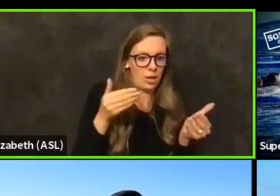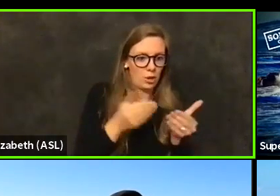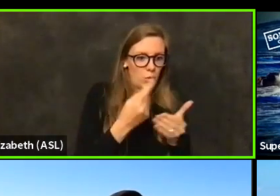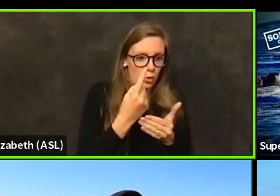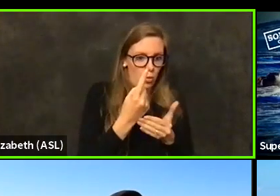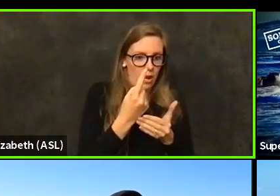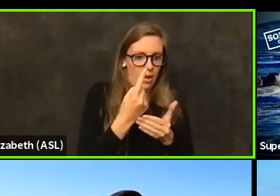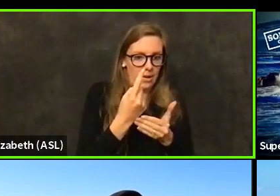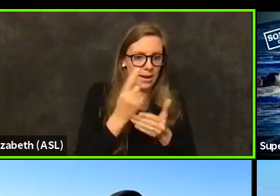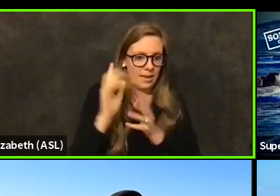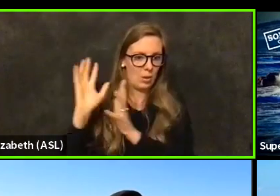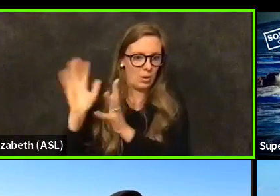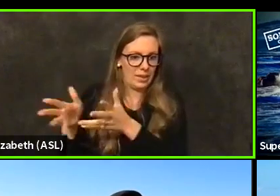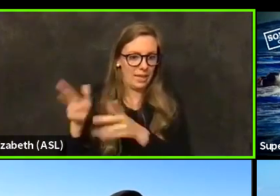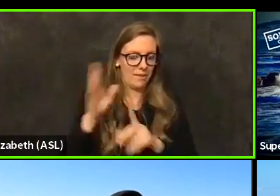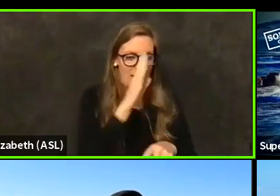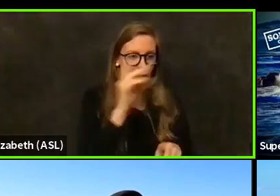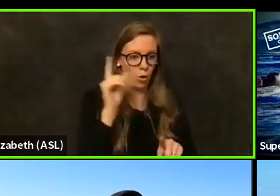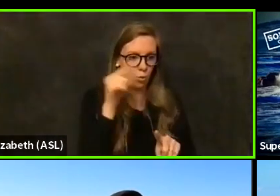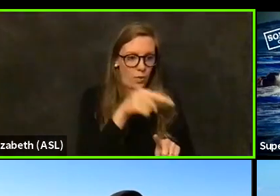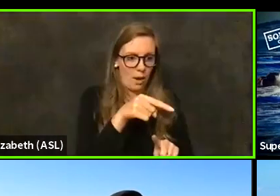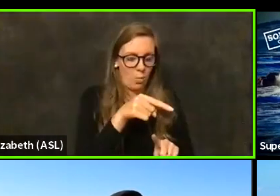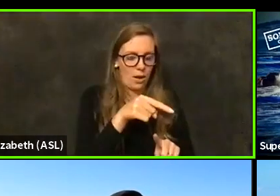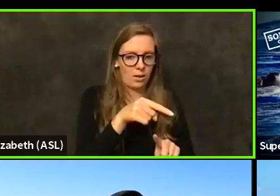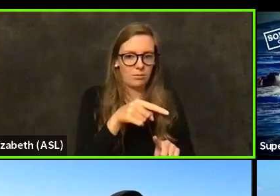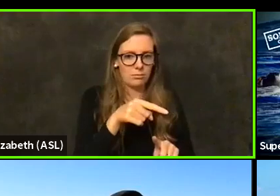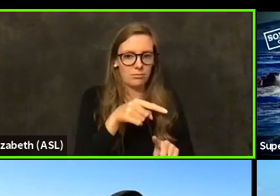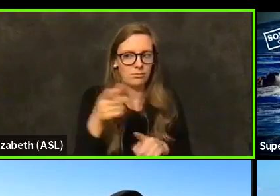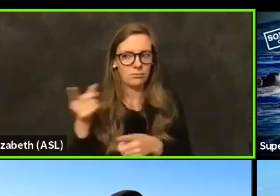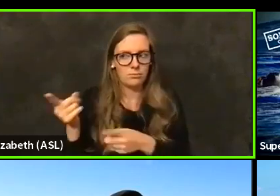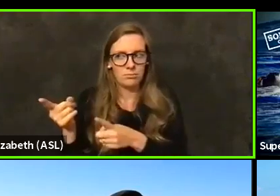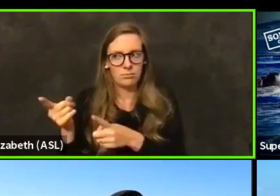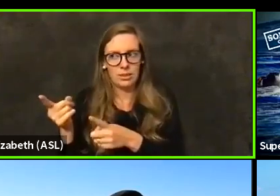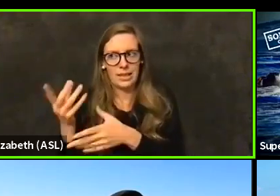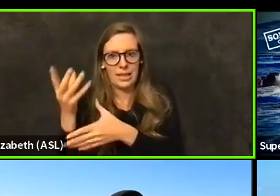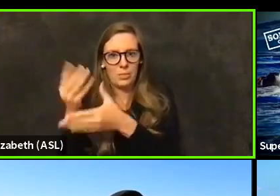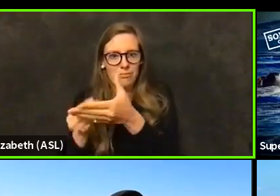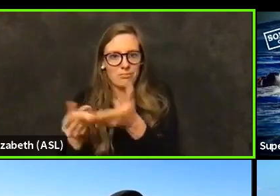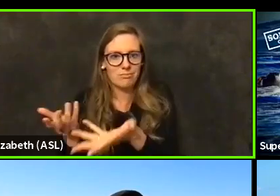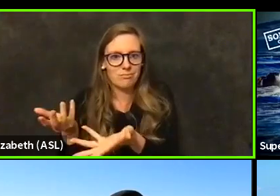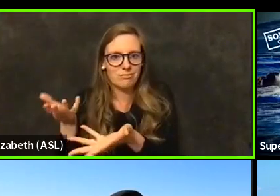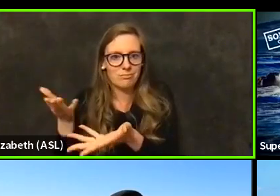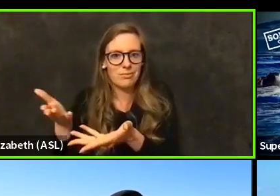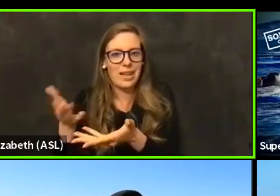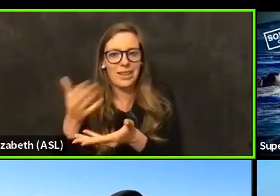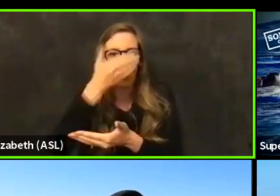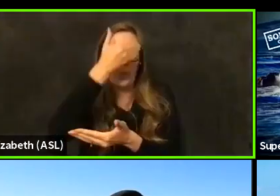and simply go to that location that would do the appointments earlier and forget to